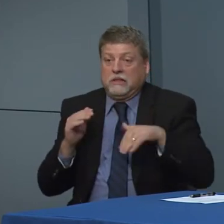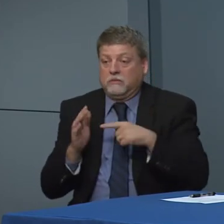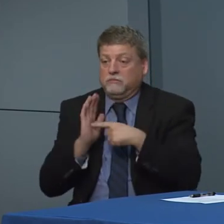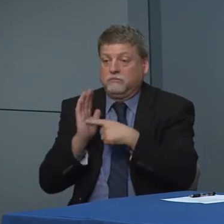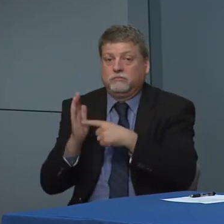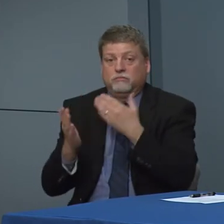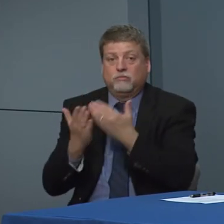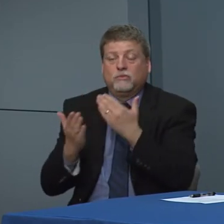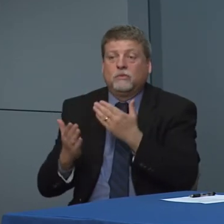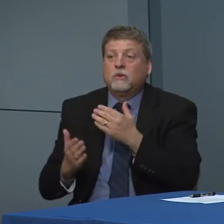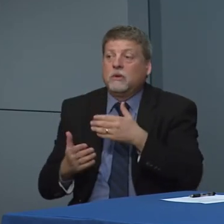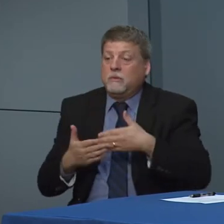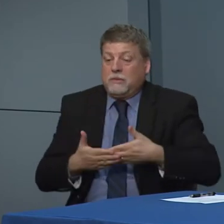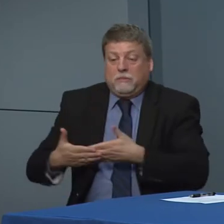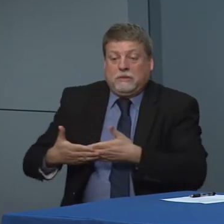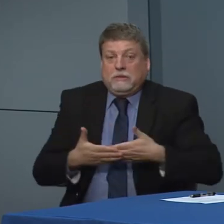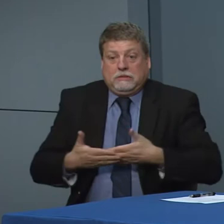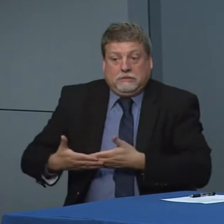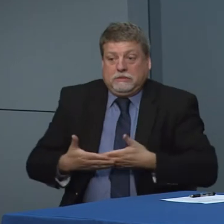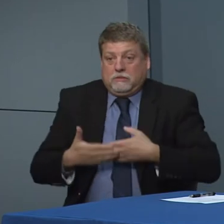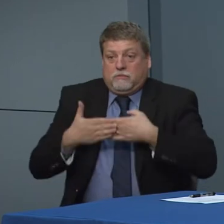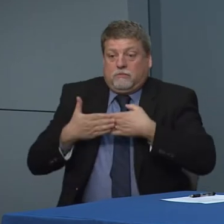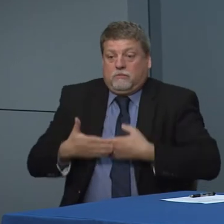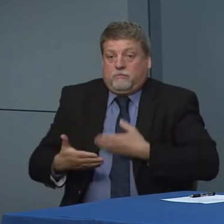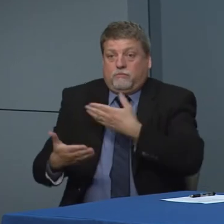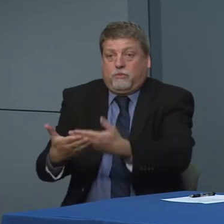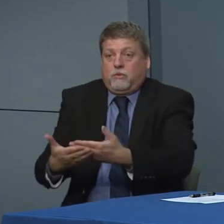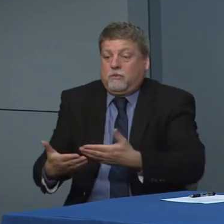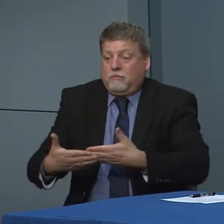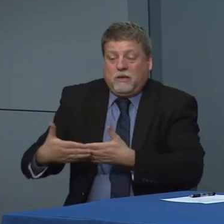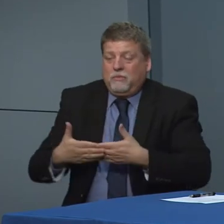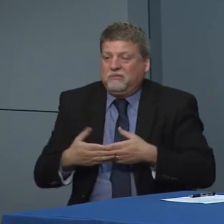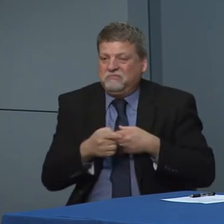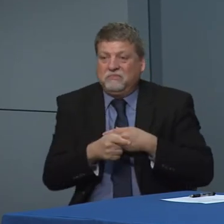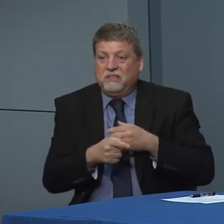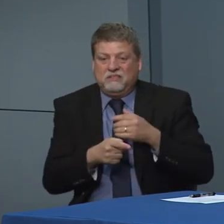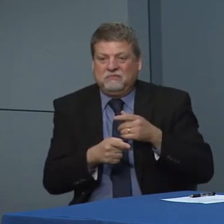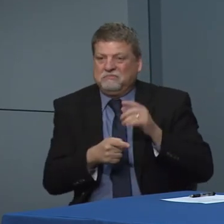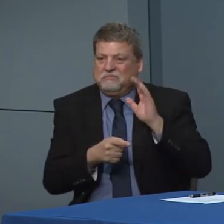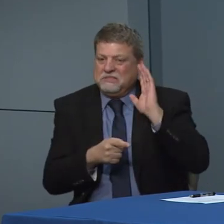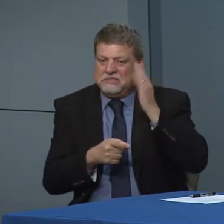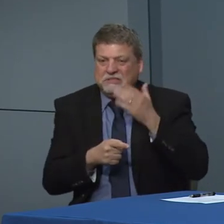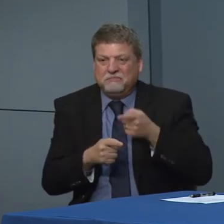that the the babies that are born are infected or that it